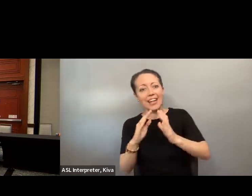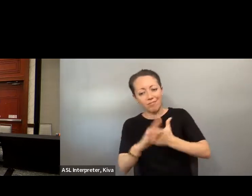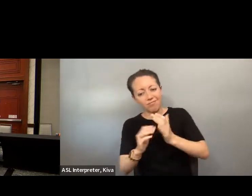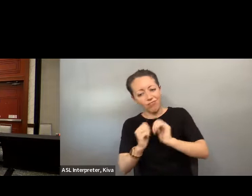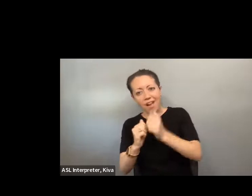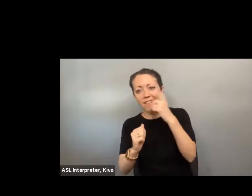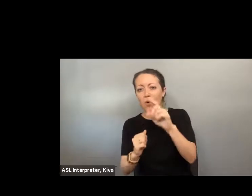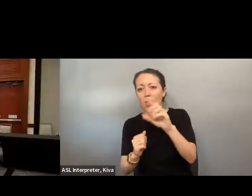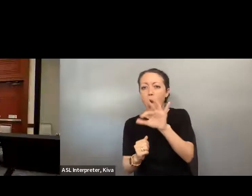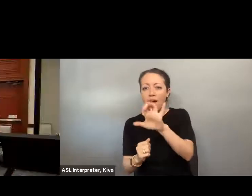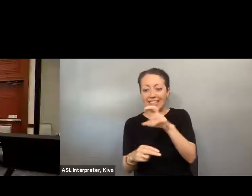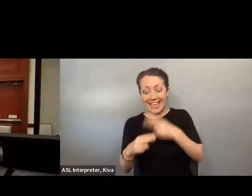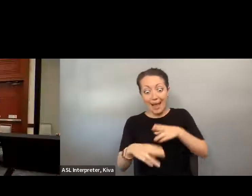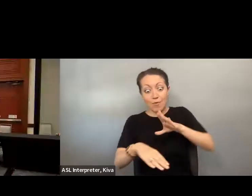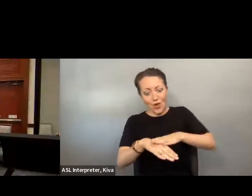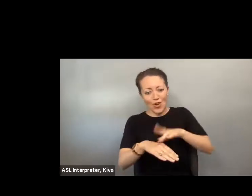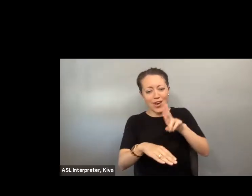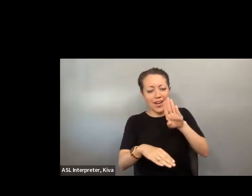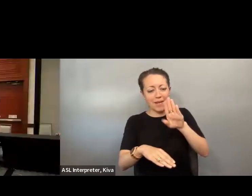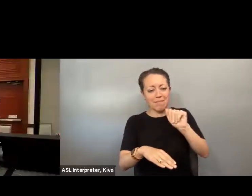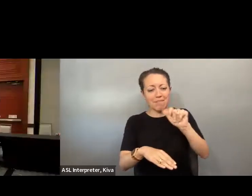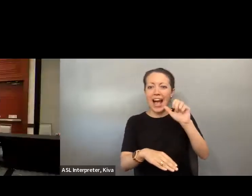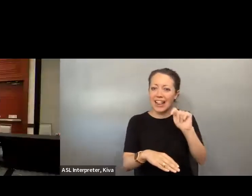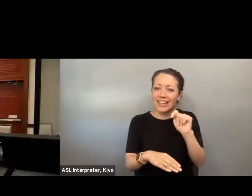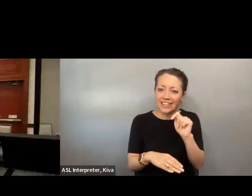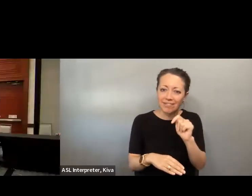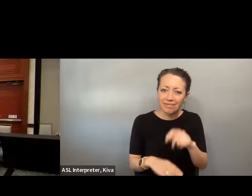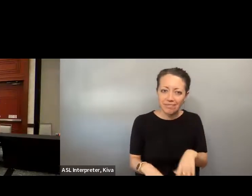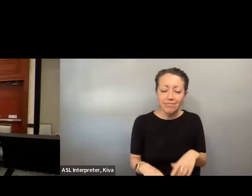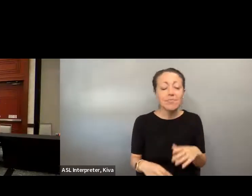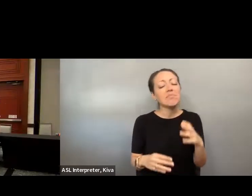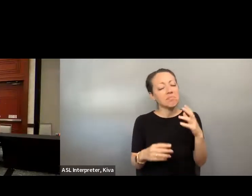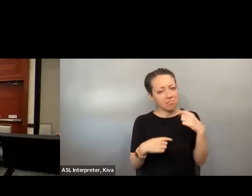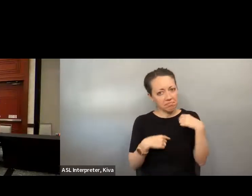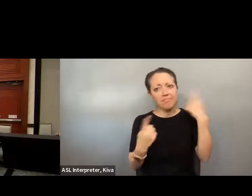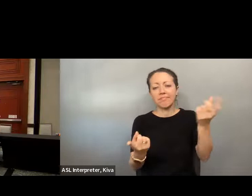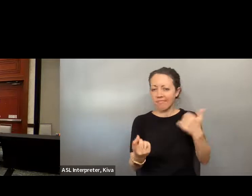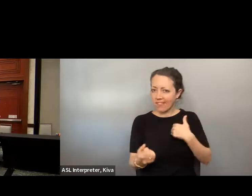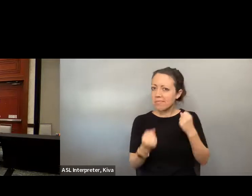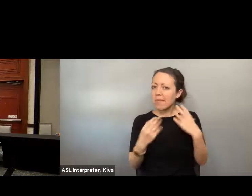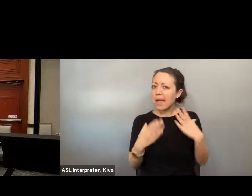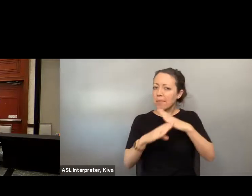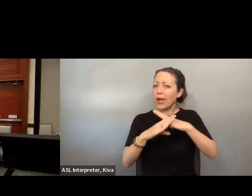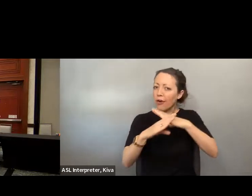ballot box. And that includes not just voting, but also as